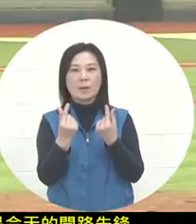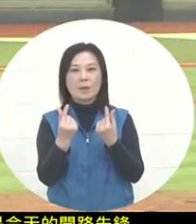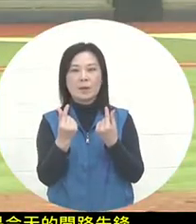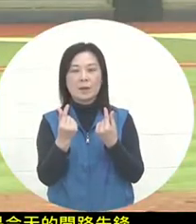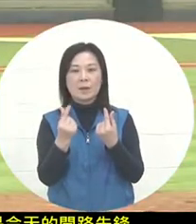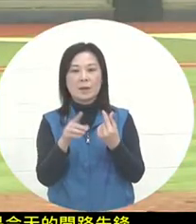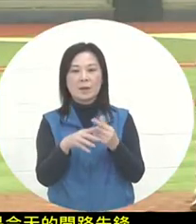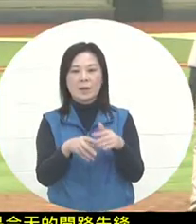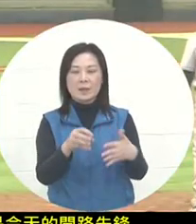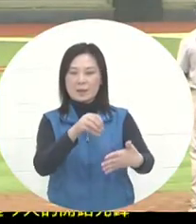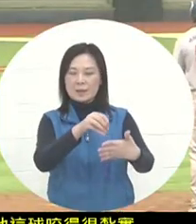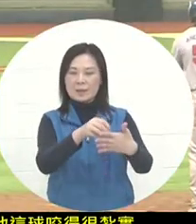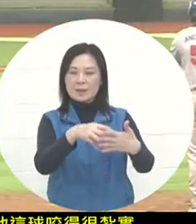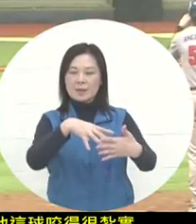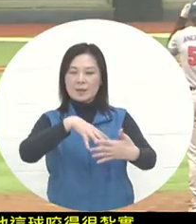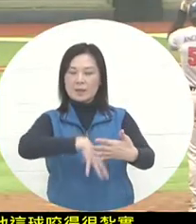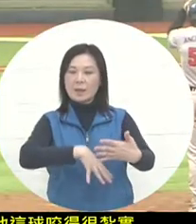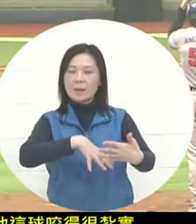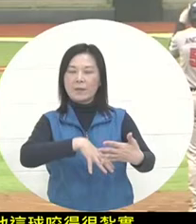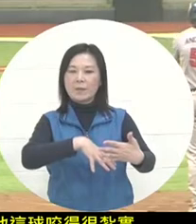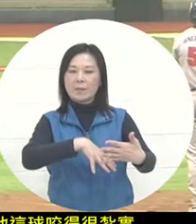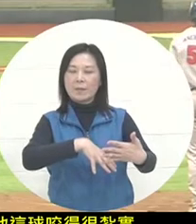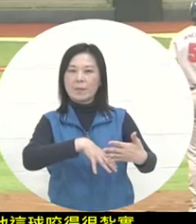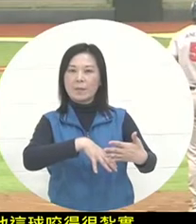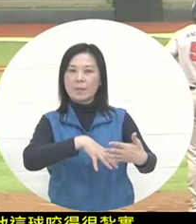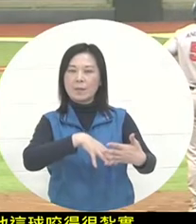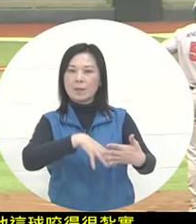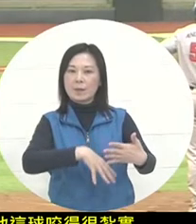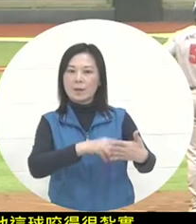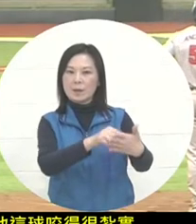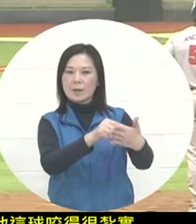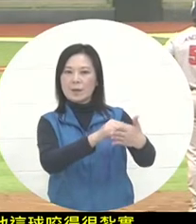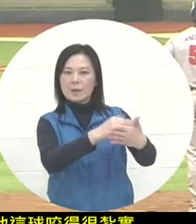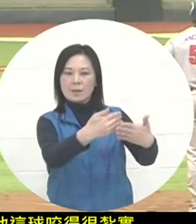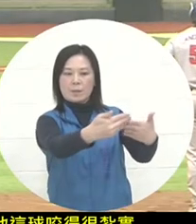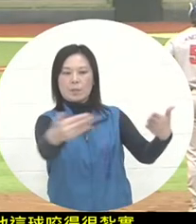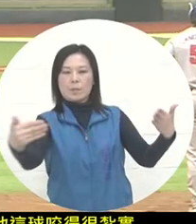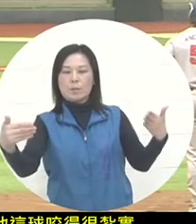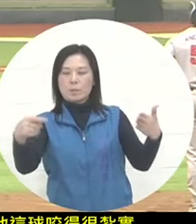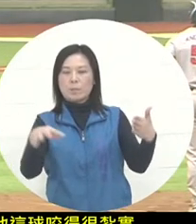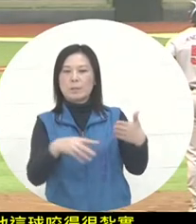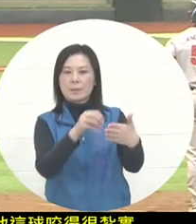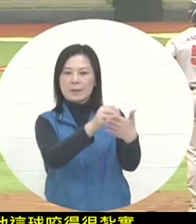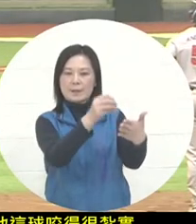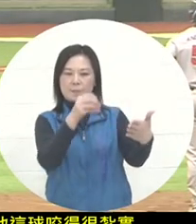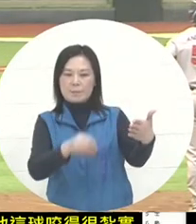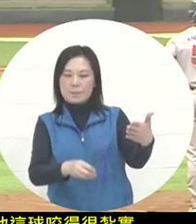it should be a fence in the field. Then it bounced into the field.